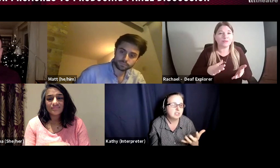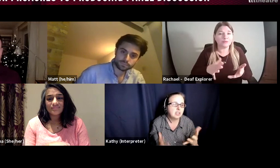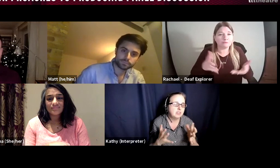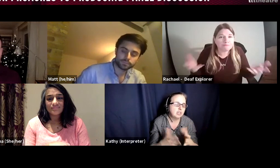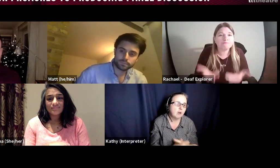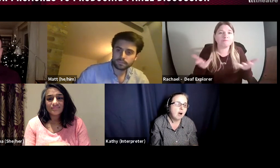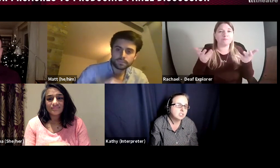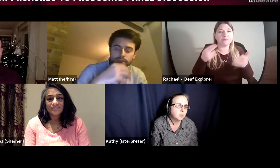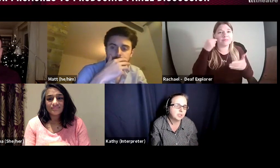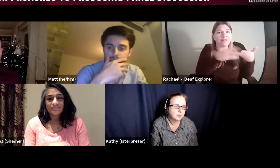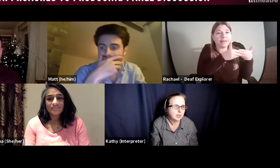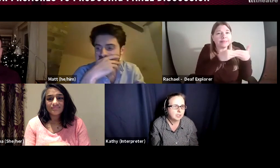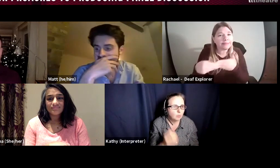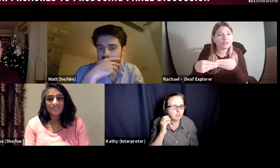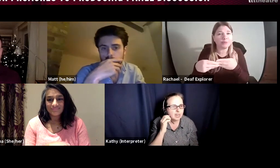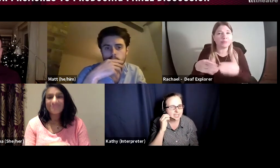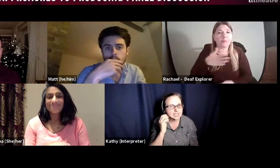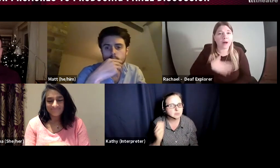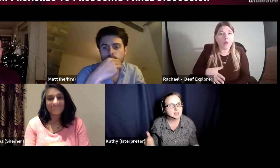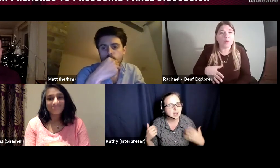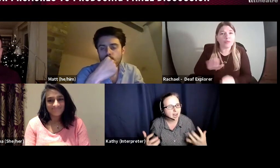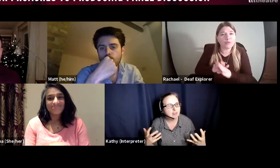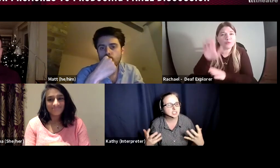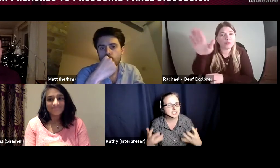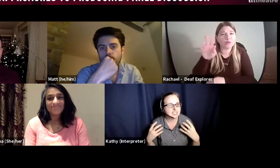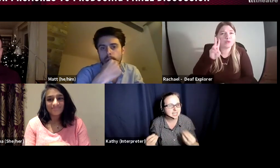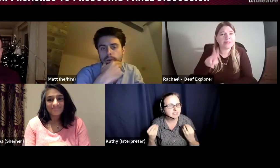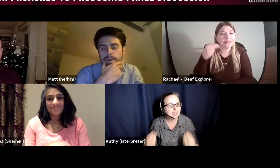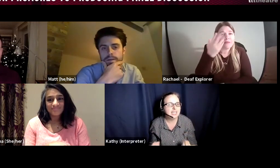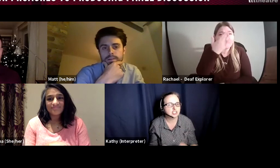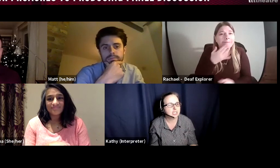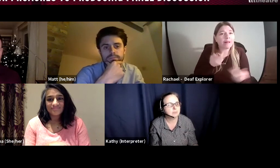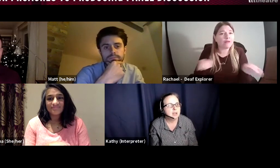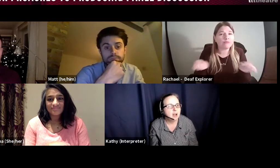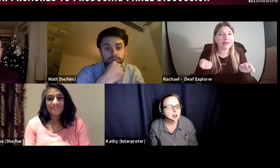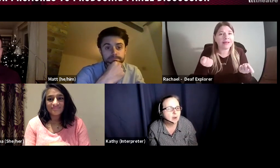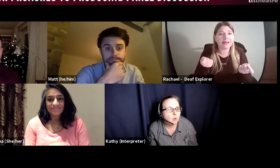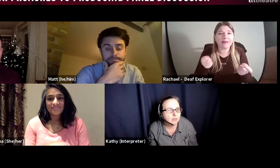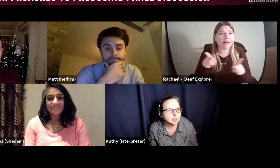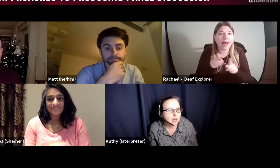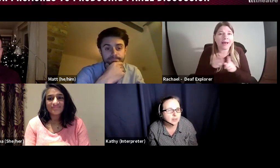in the general arts world as well we need to be encouraging deaf leadership, and I want the